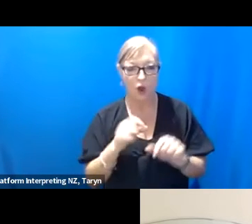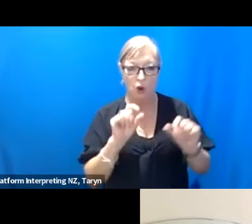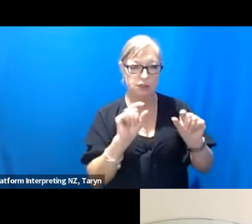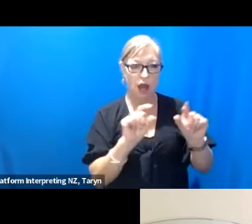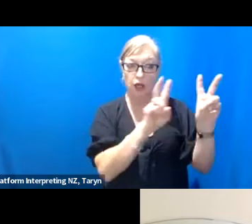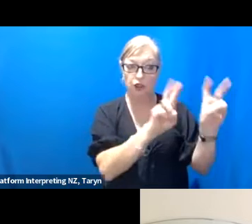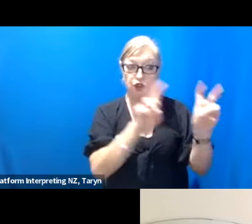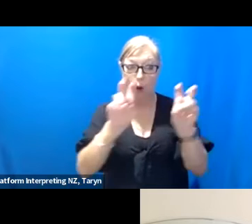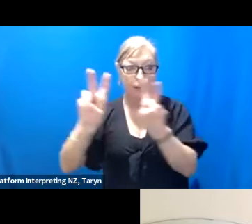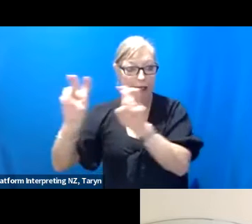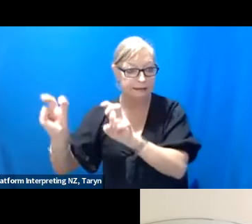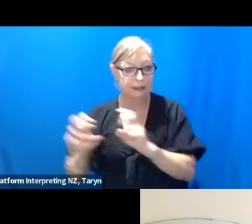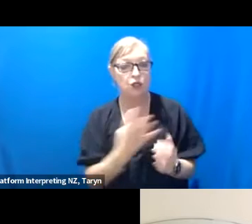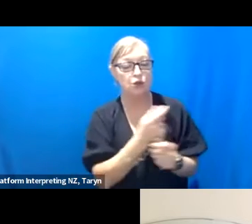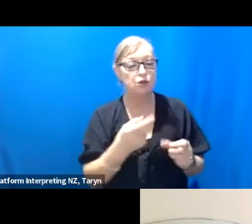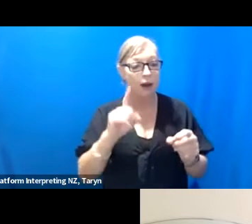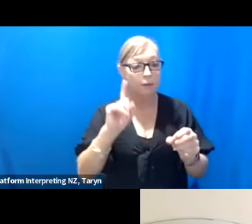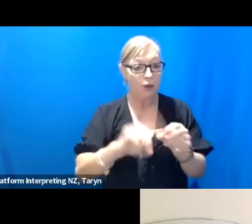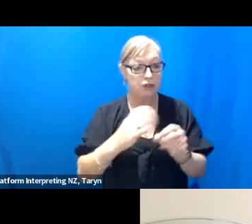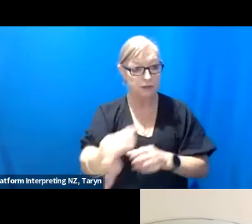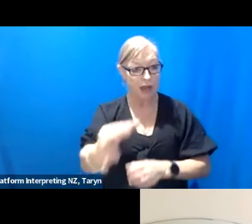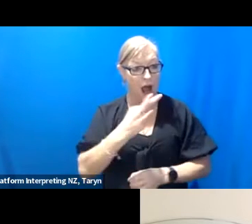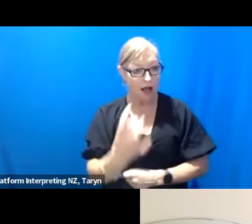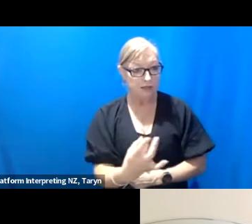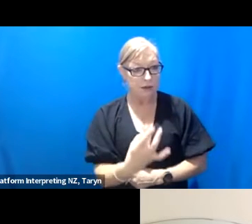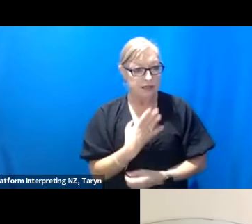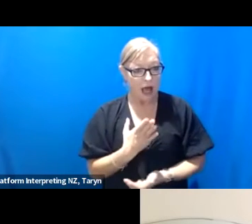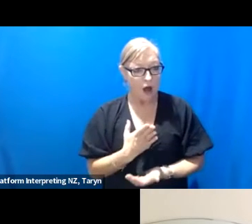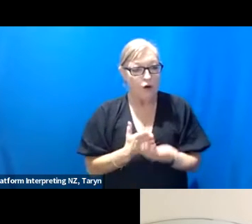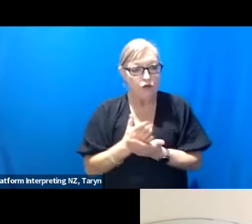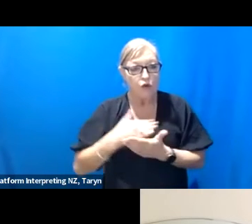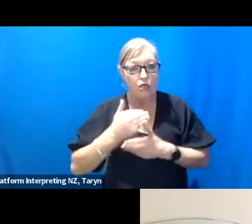might - I've kind of asked myself maybe in process of like - so things like, if I'm thinking about